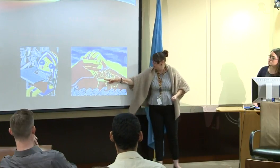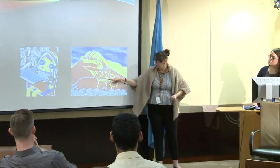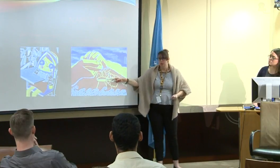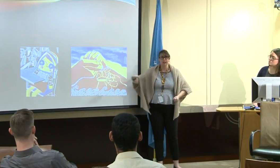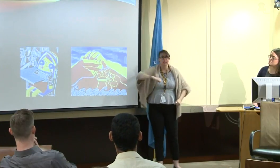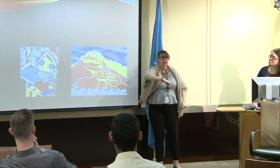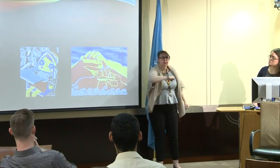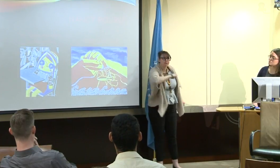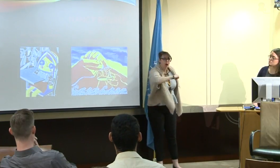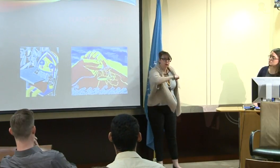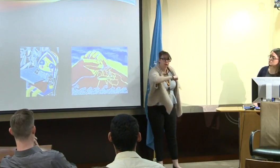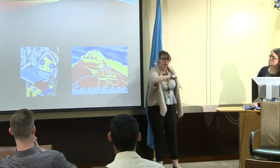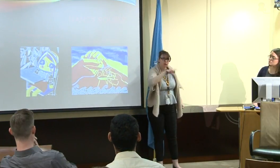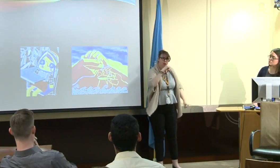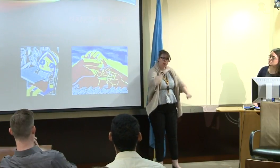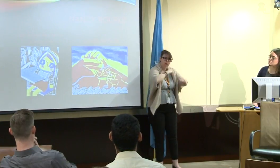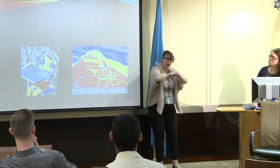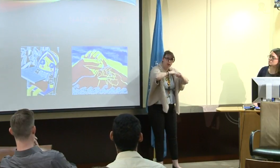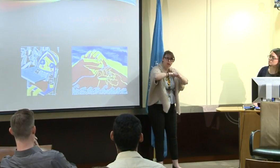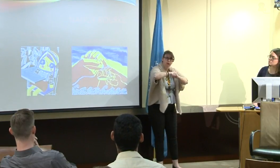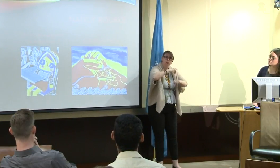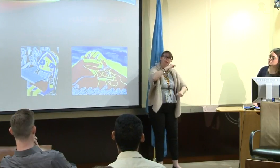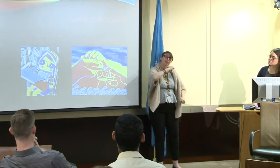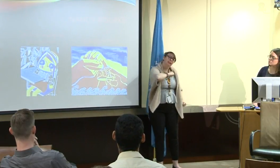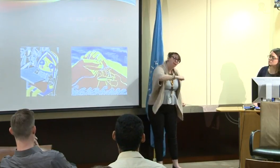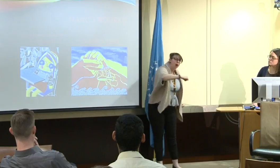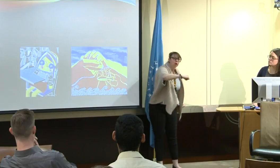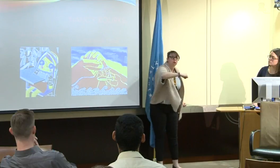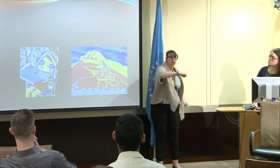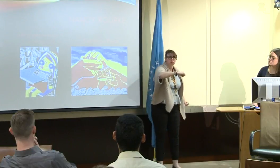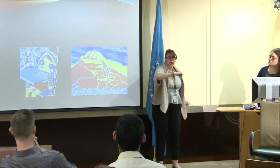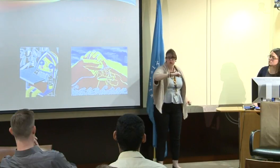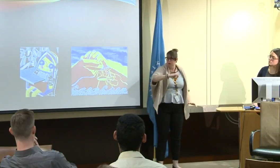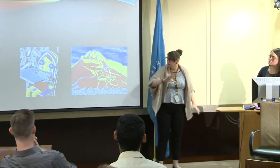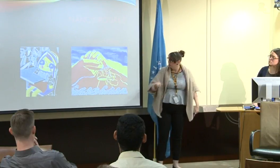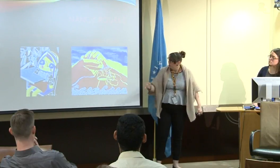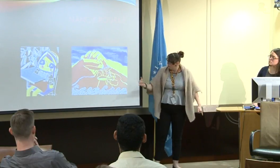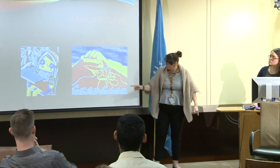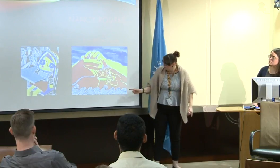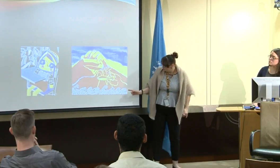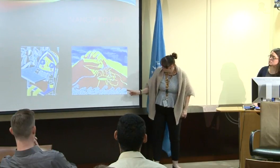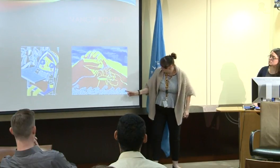And so here's the word "defend," and portraying that we need